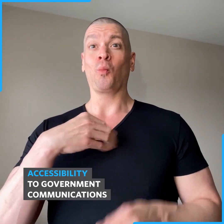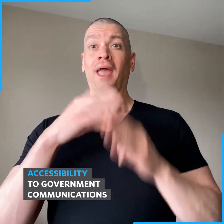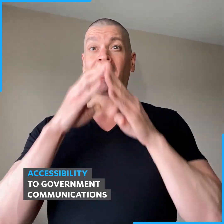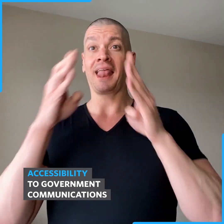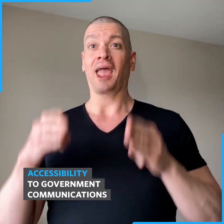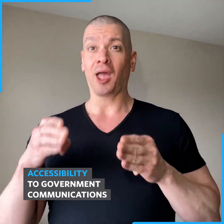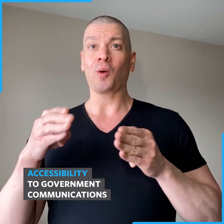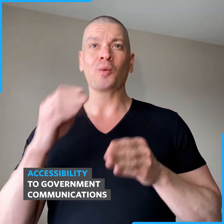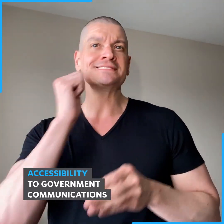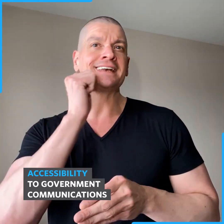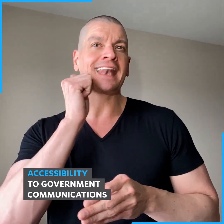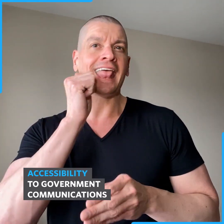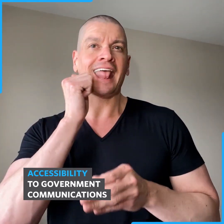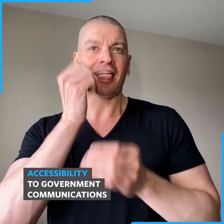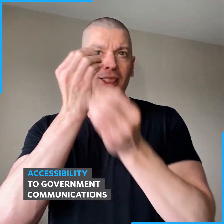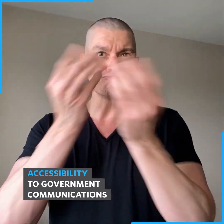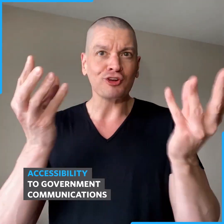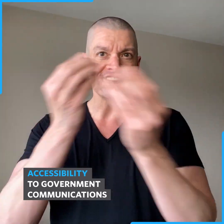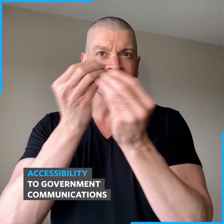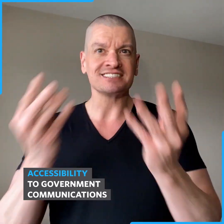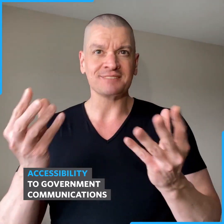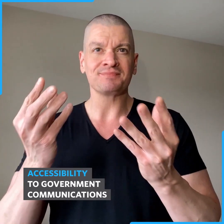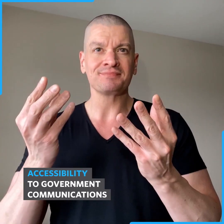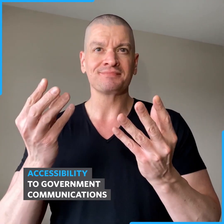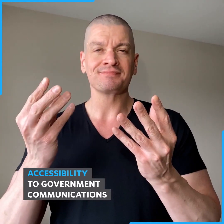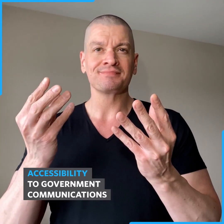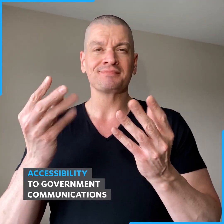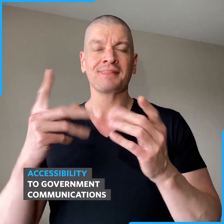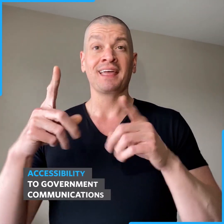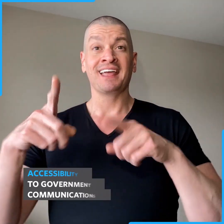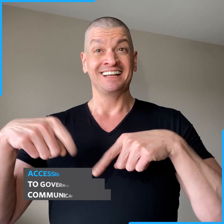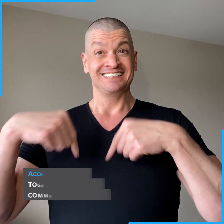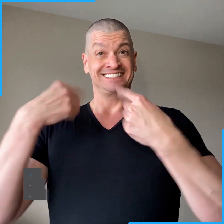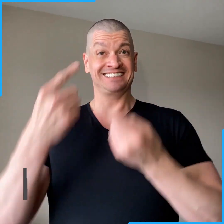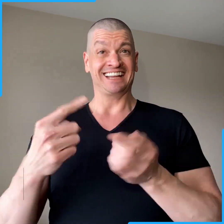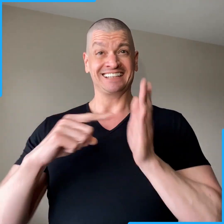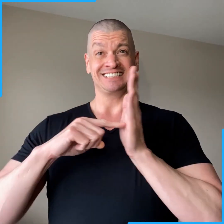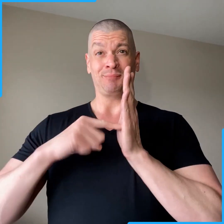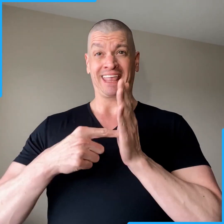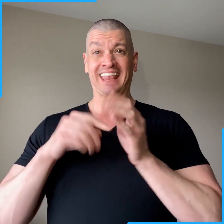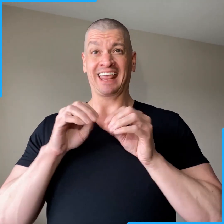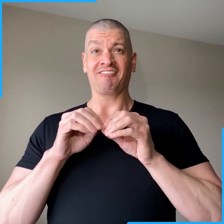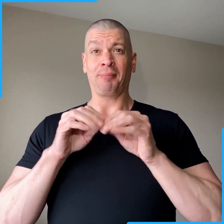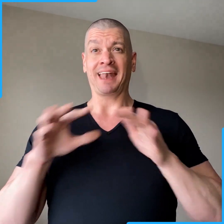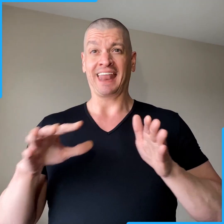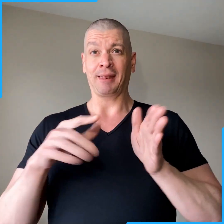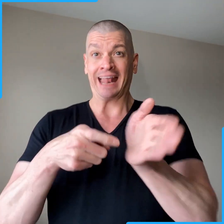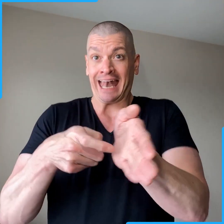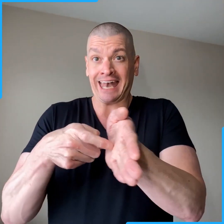including the White House daily briefings. Since the beginning of the pandemic,